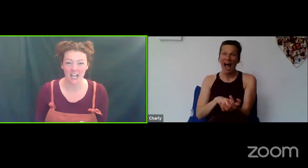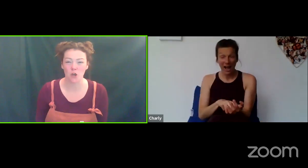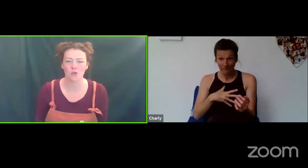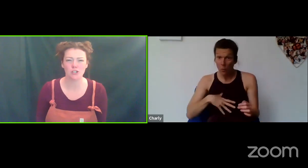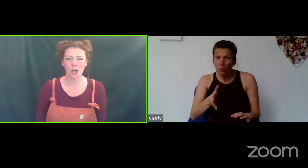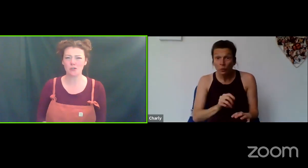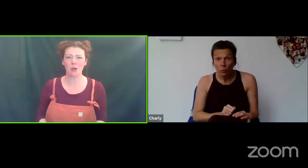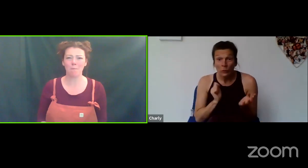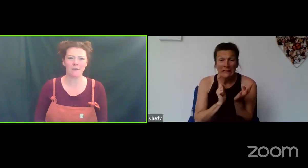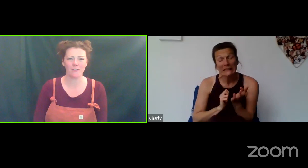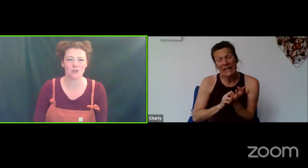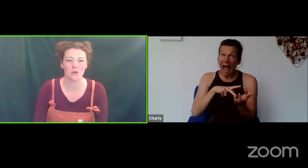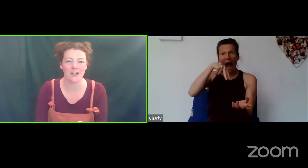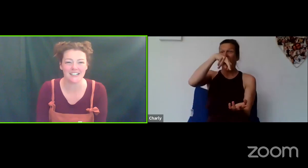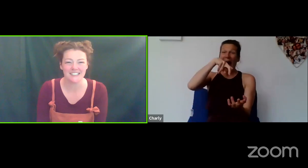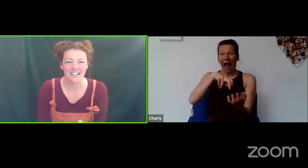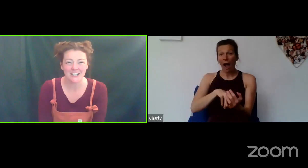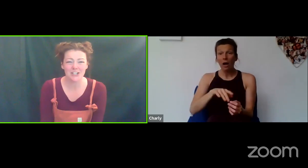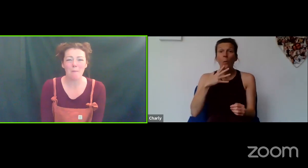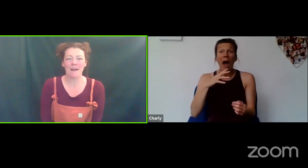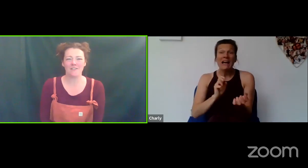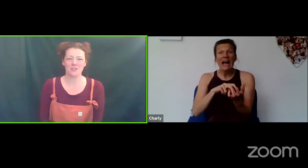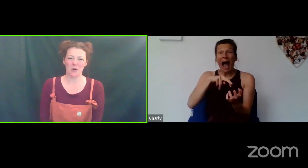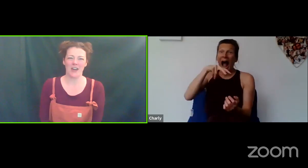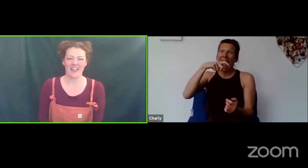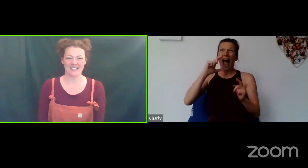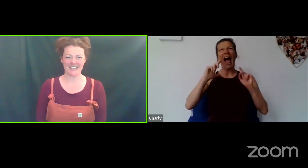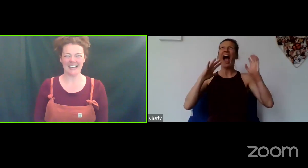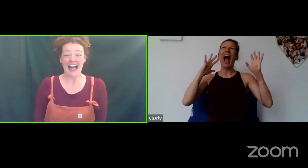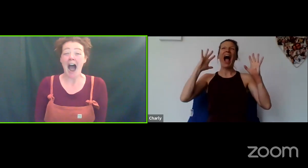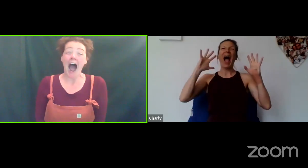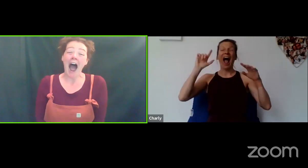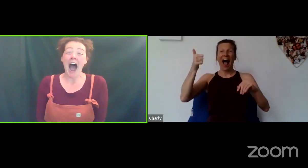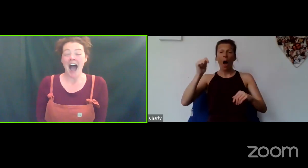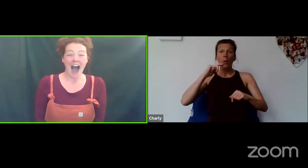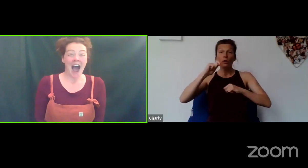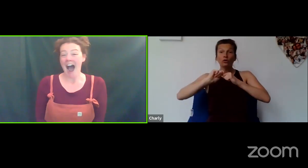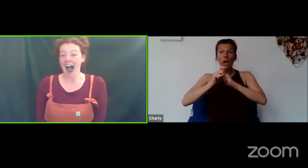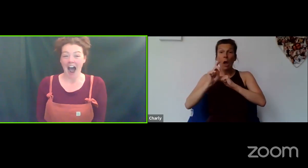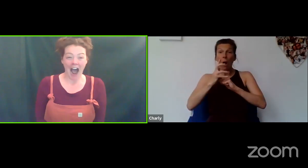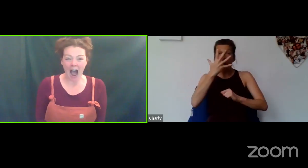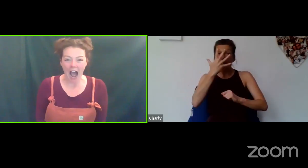like you're so jumping for joy.. jumping for joy. That's it!